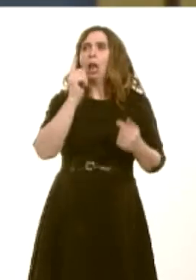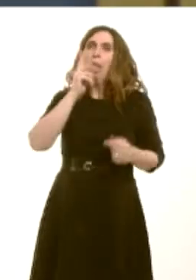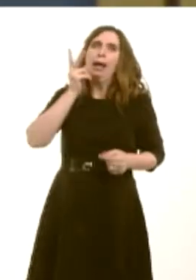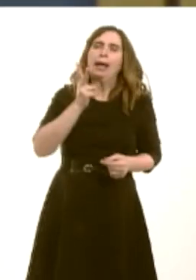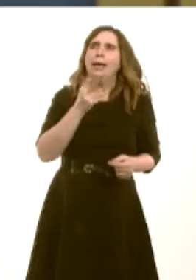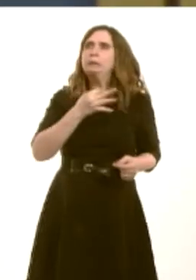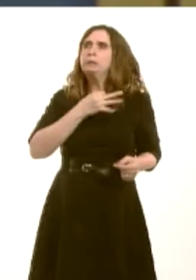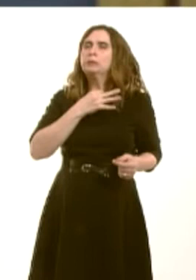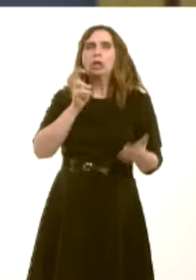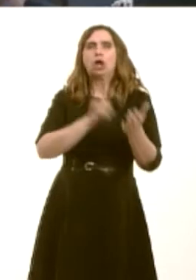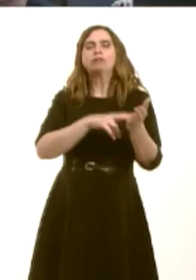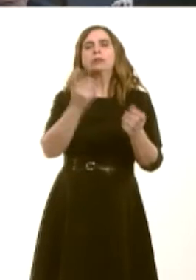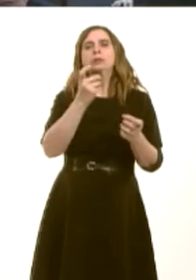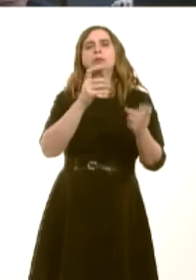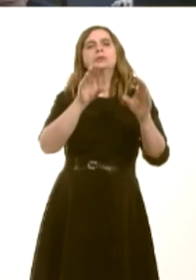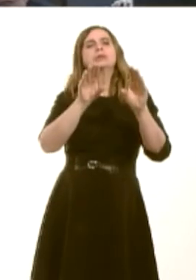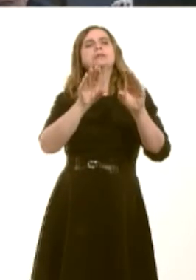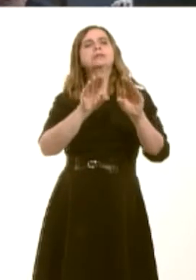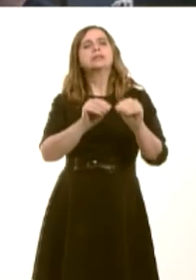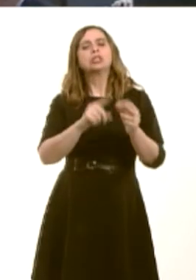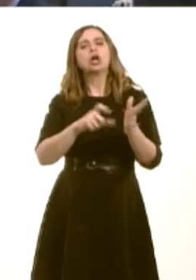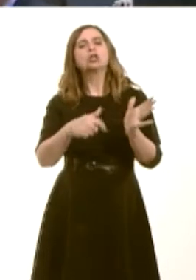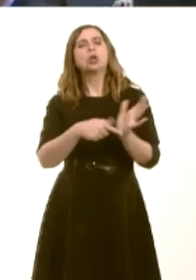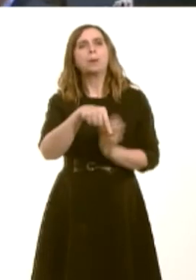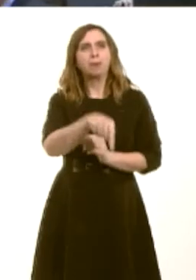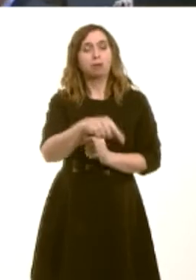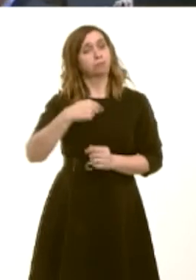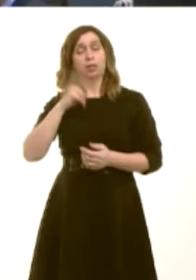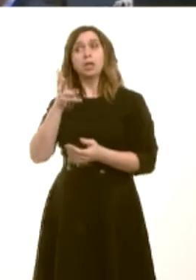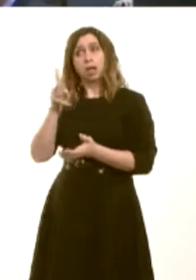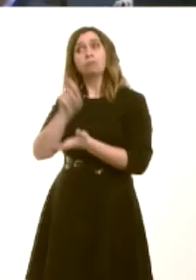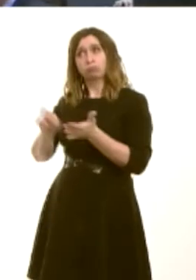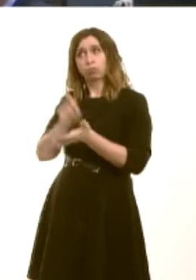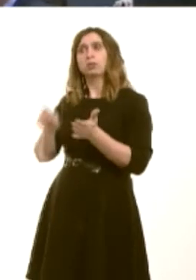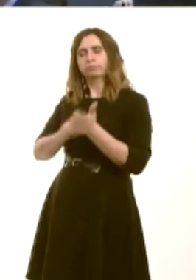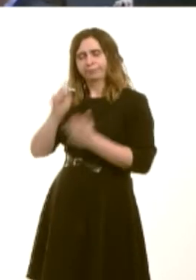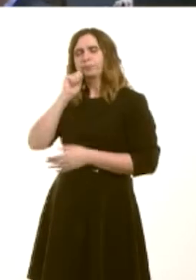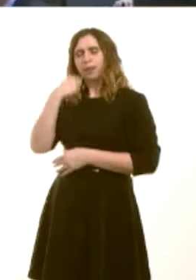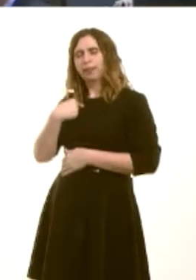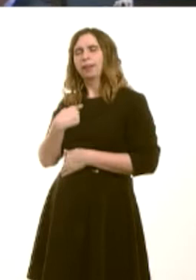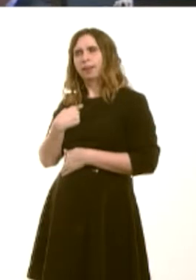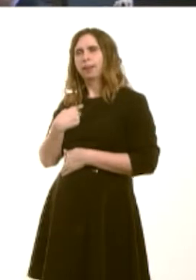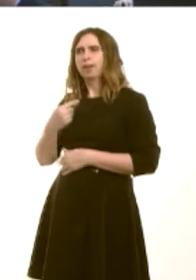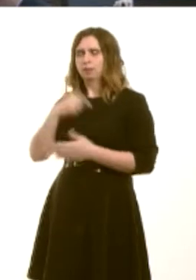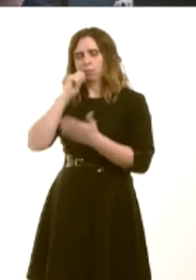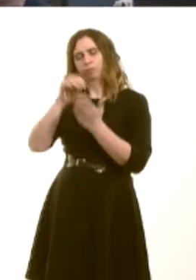expiry, in terms of the present contract, by October this year. I will write once again